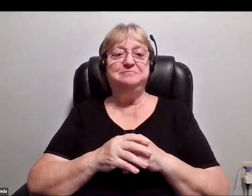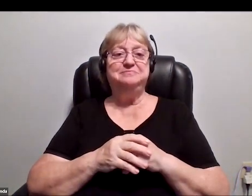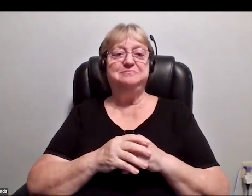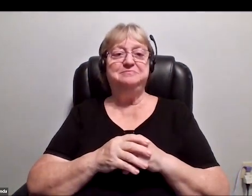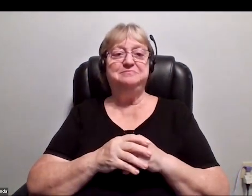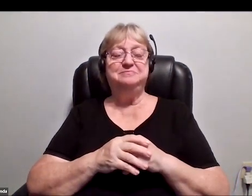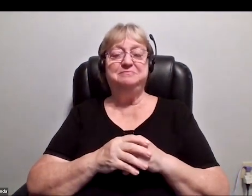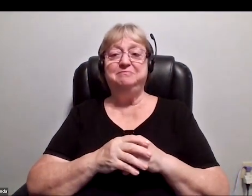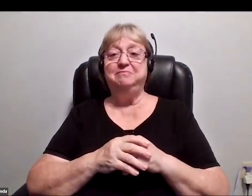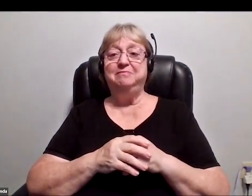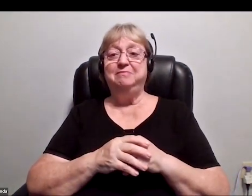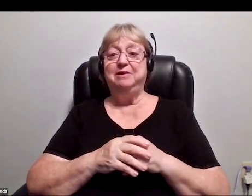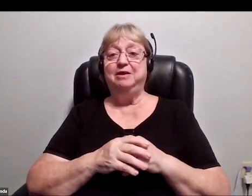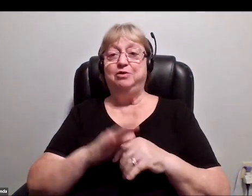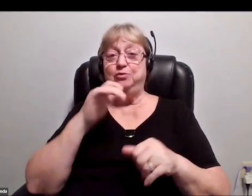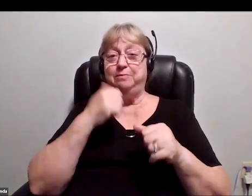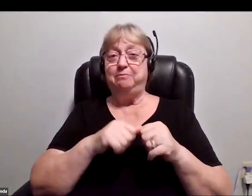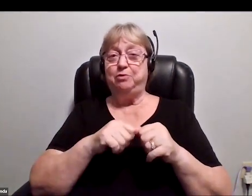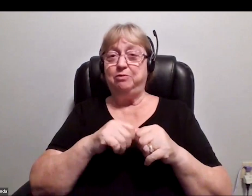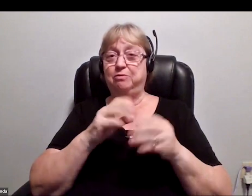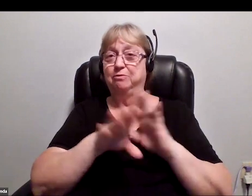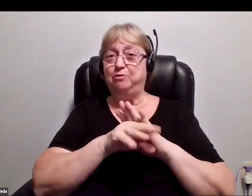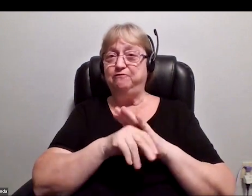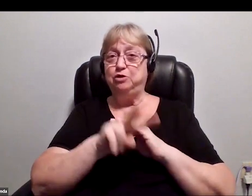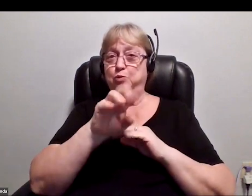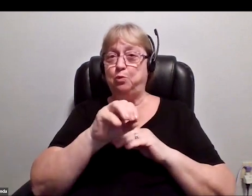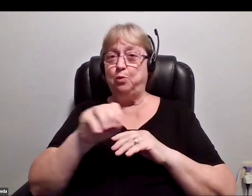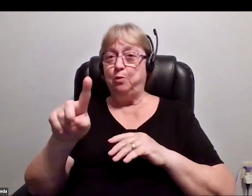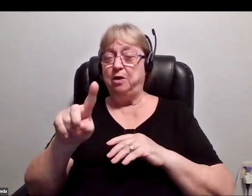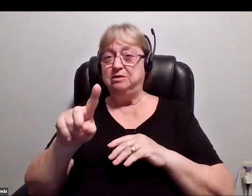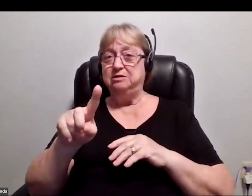You'll remember the movie, 2001, A Space Odyssey, so I wanted to tell a different story,